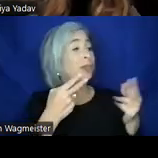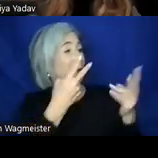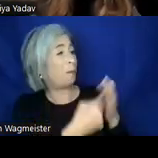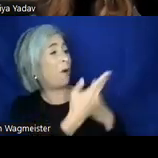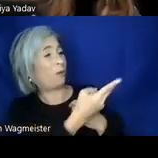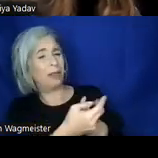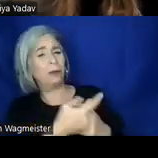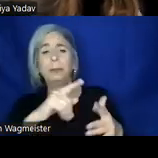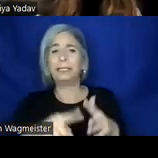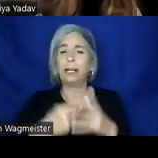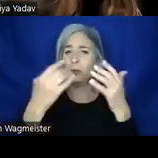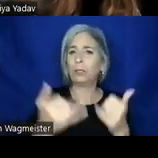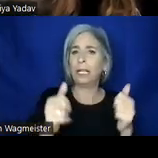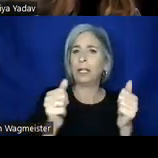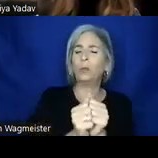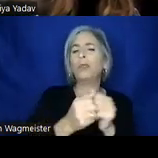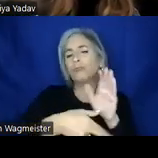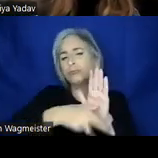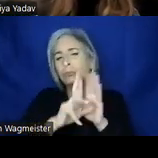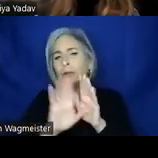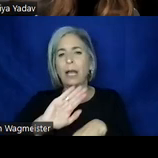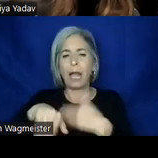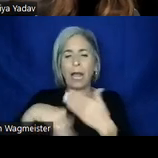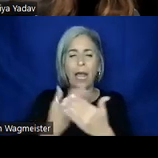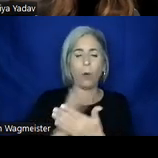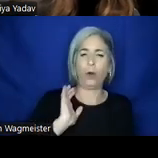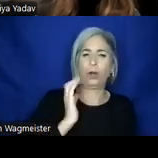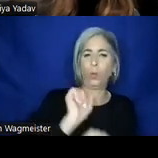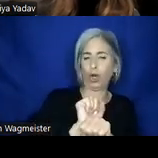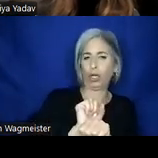we'll be starting today with an overview of our work and our goals and then getting into